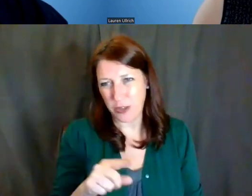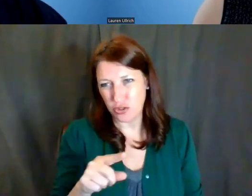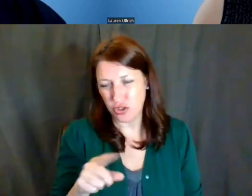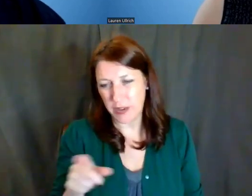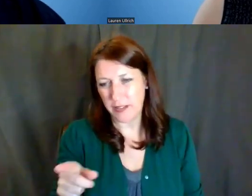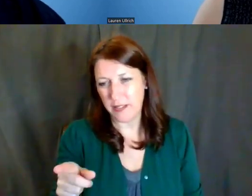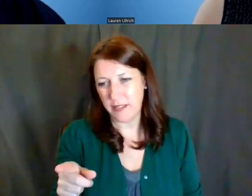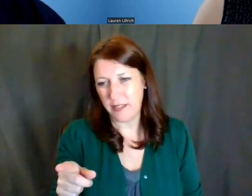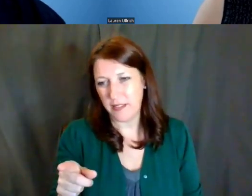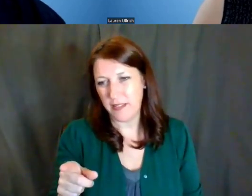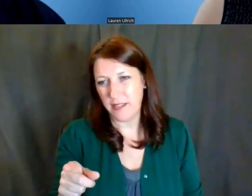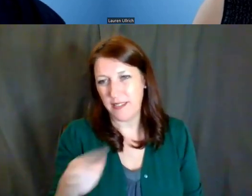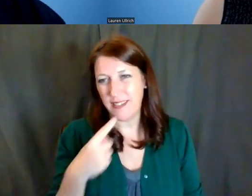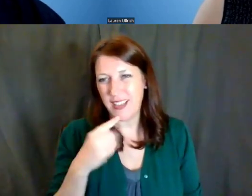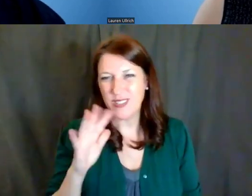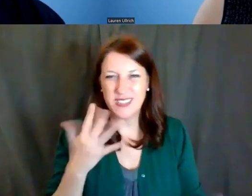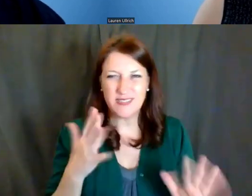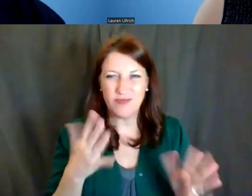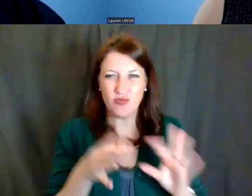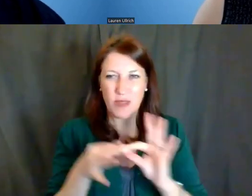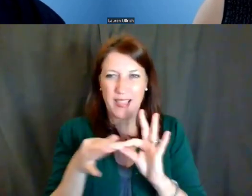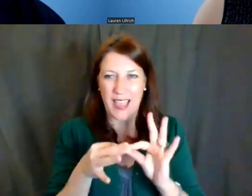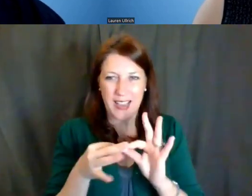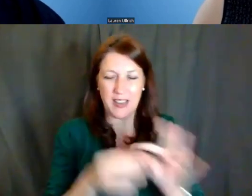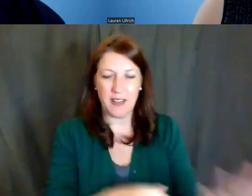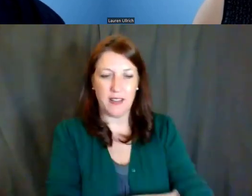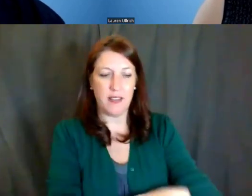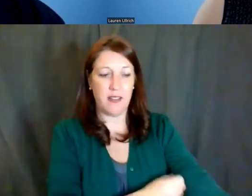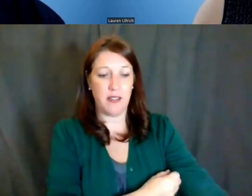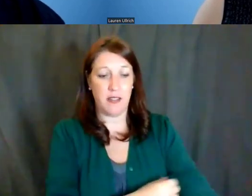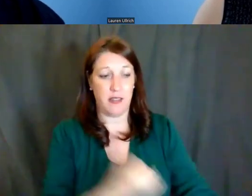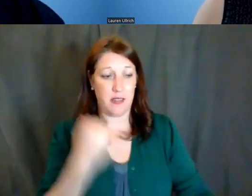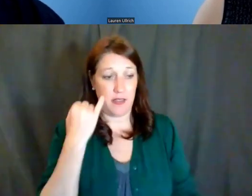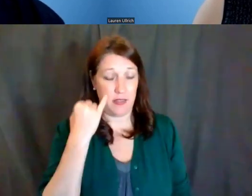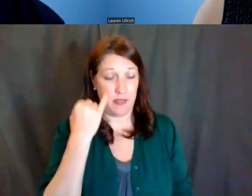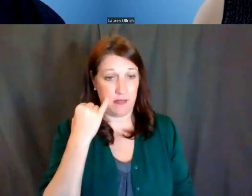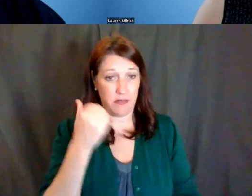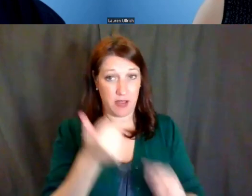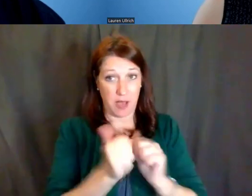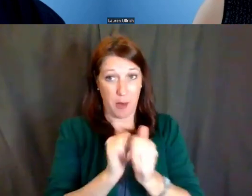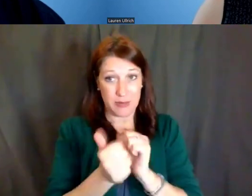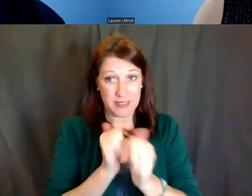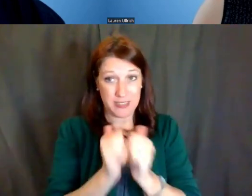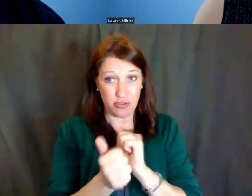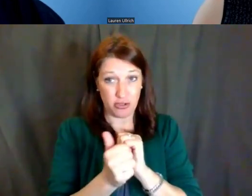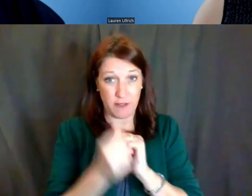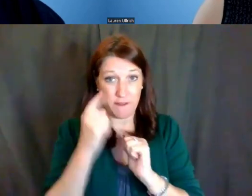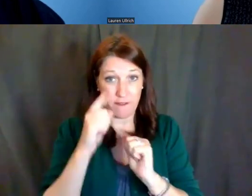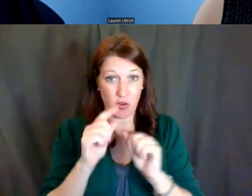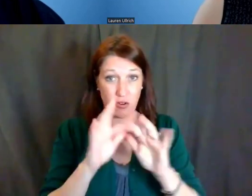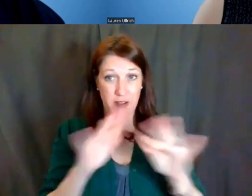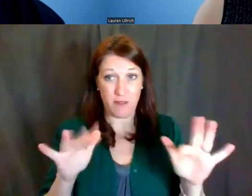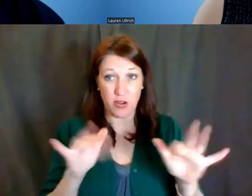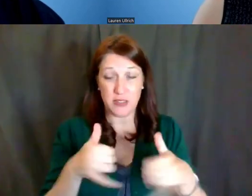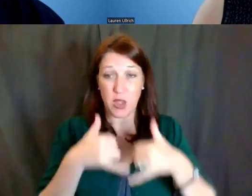and it was sort of along the lines of whether the competition for diversity awards is different.